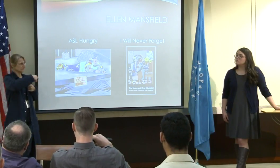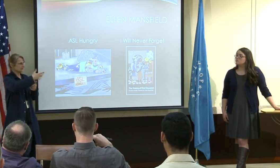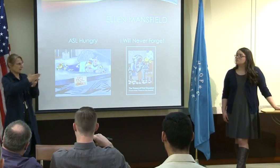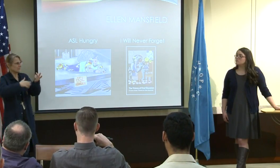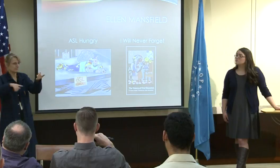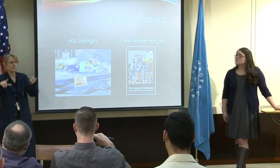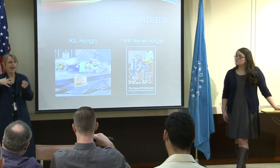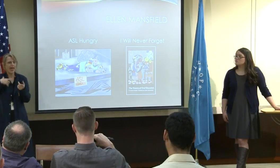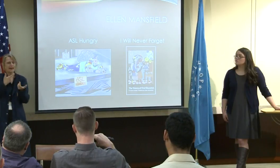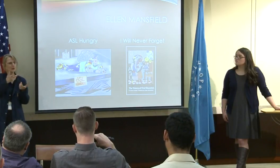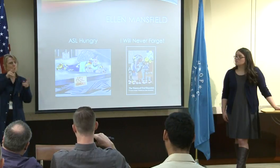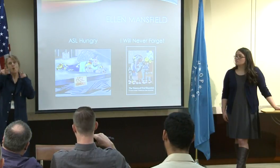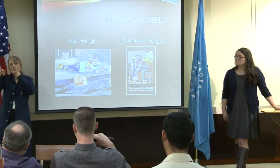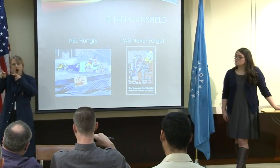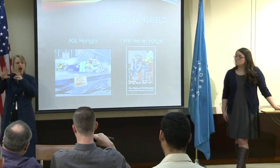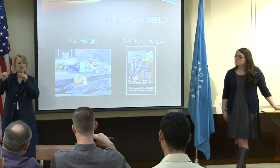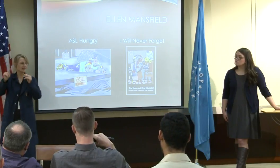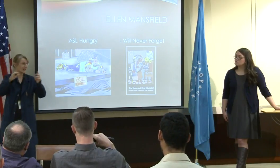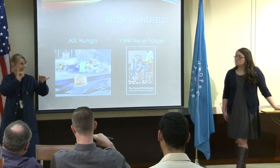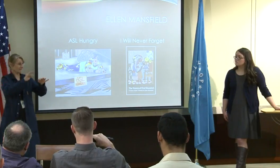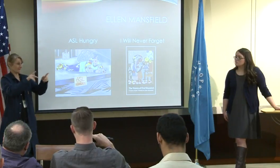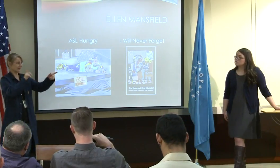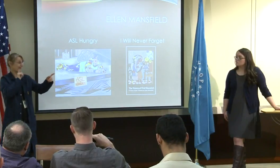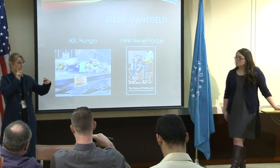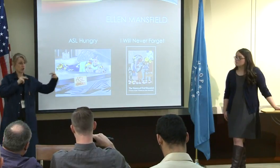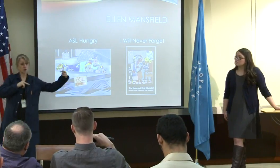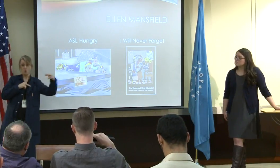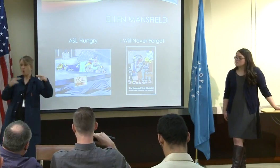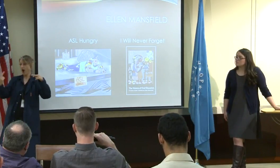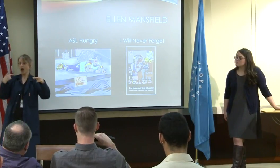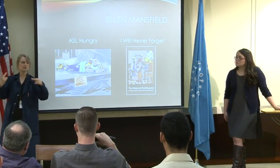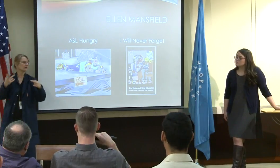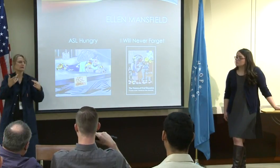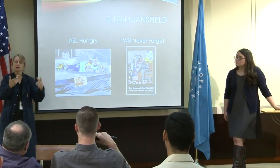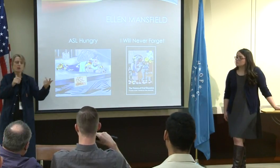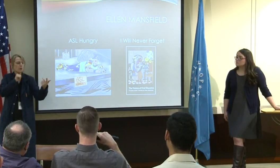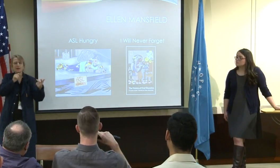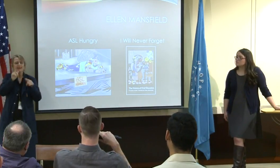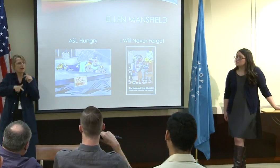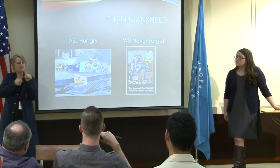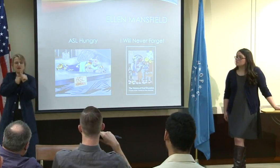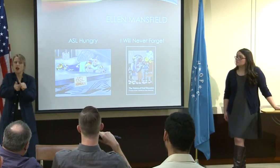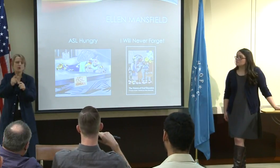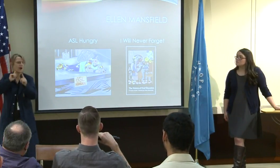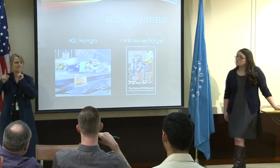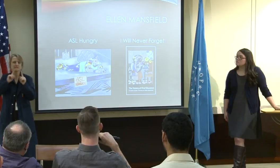that are exactly similar in that mode of communication. If a deaf person is on the sidelines watching us,